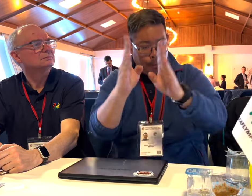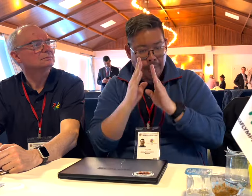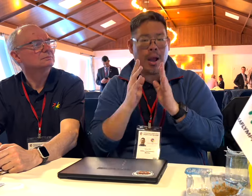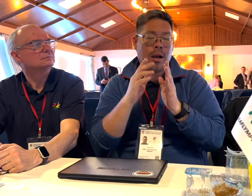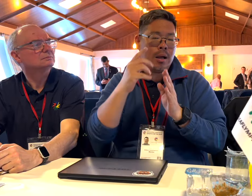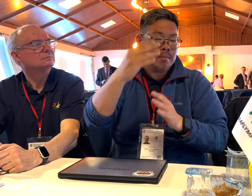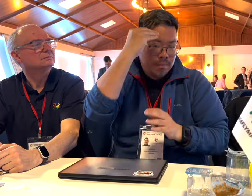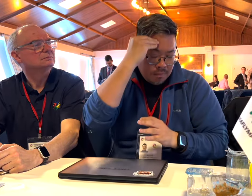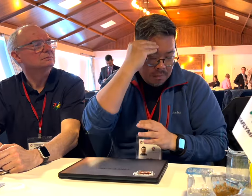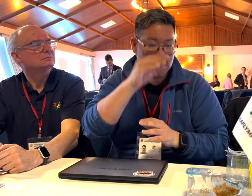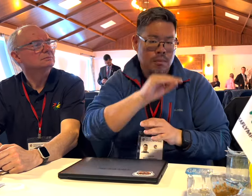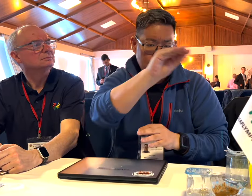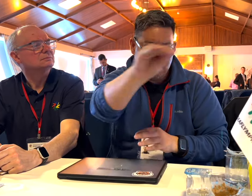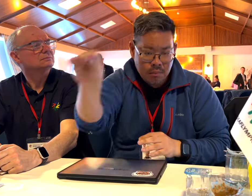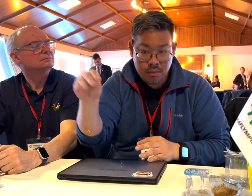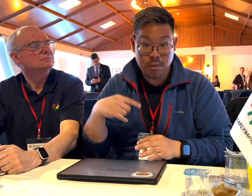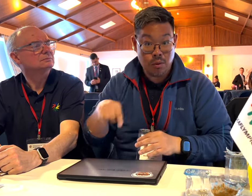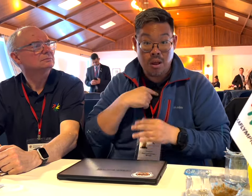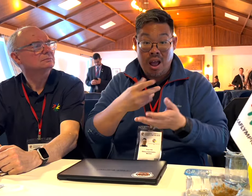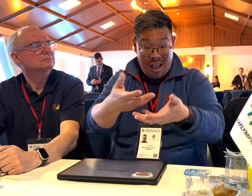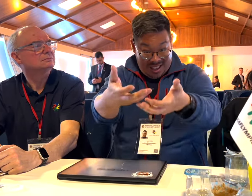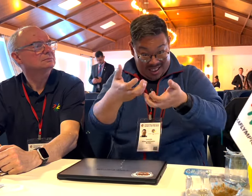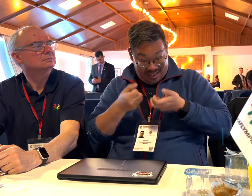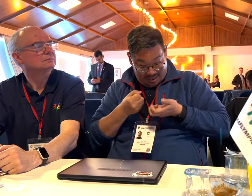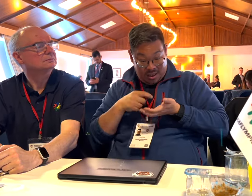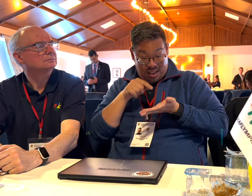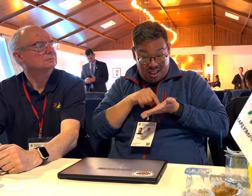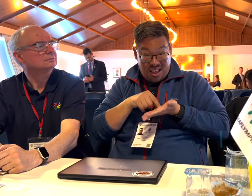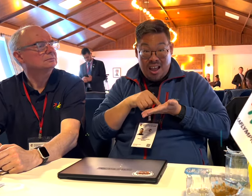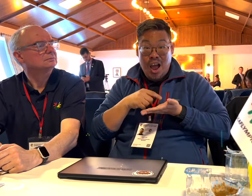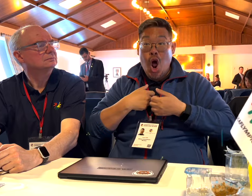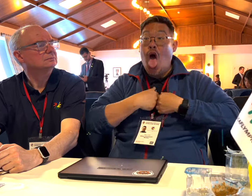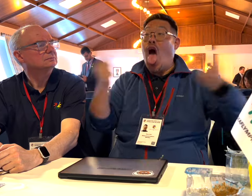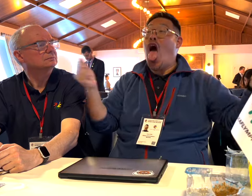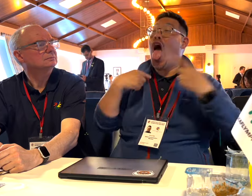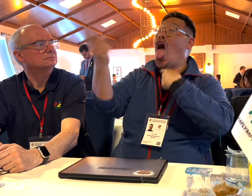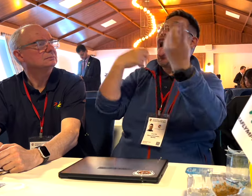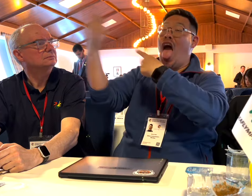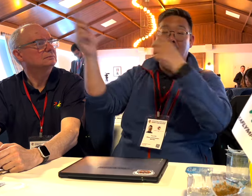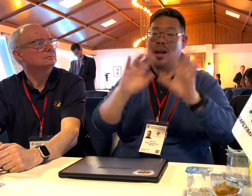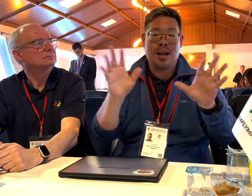questions. Know that we will handle those inquiries with full